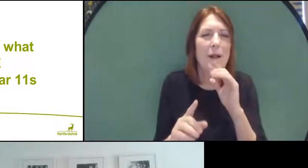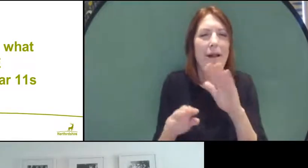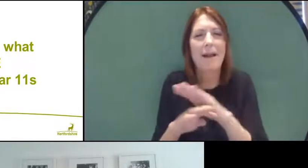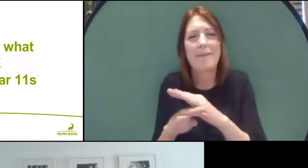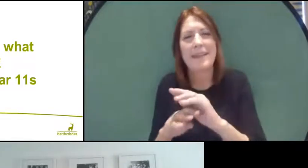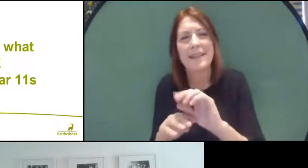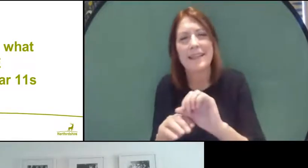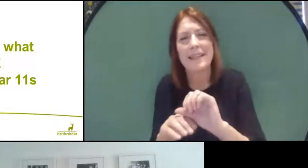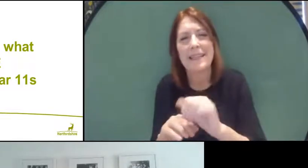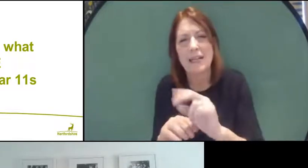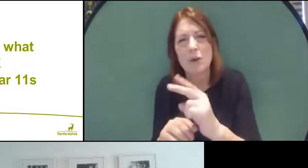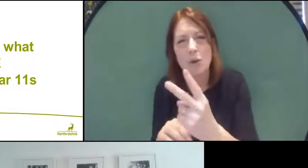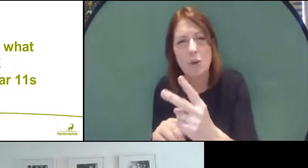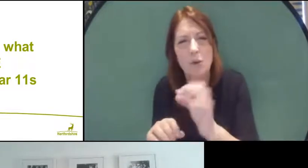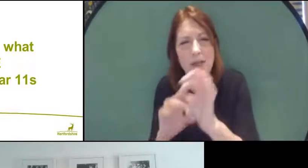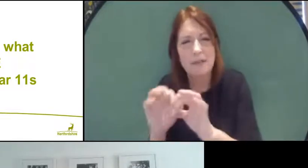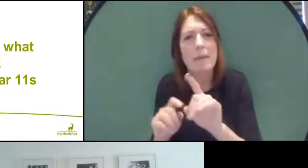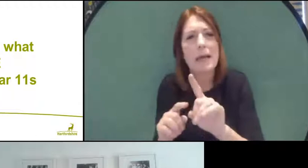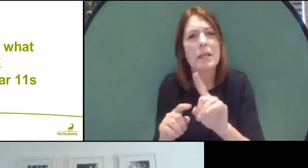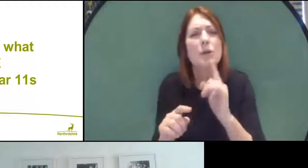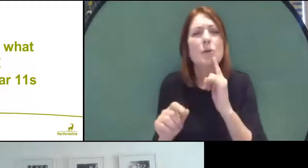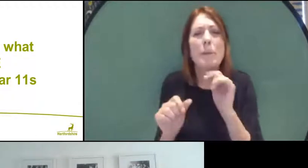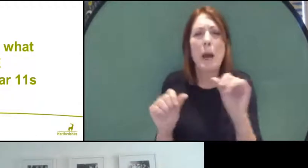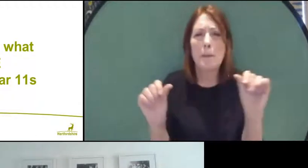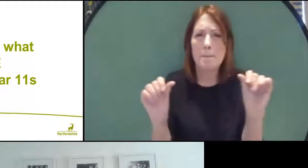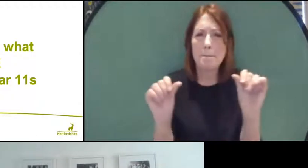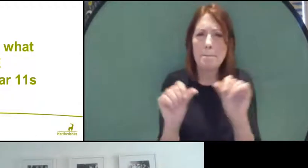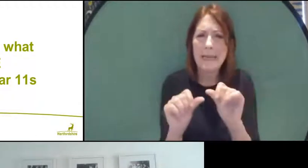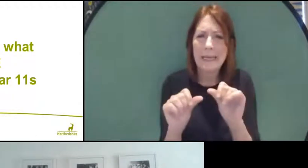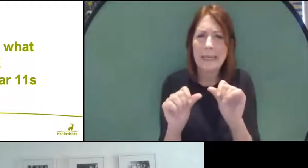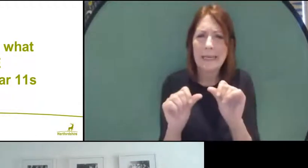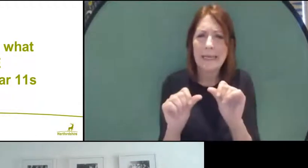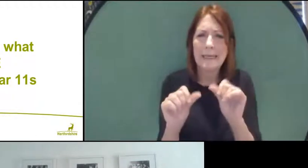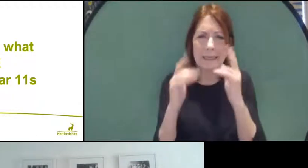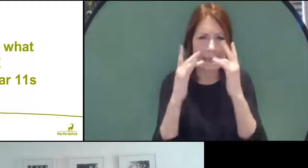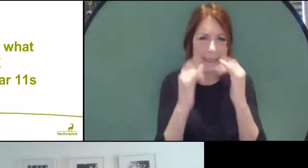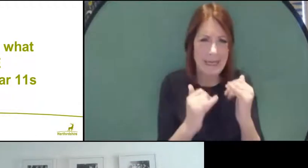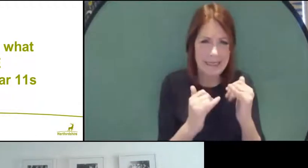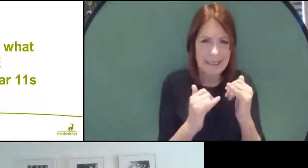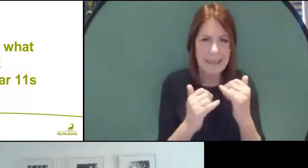actually it's about the mini-tests. There's been a lot of news stories and immediate interest in